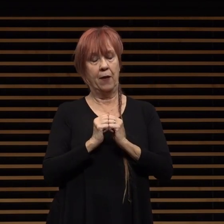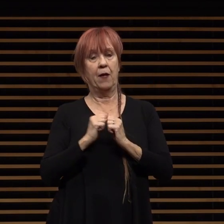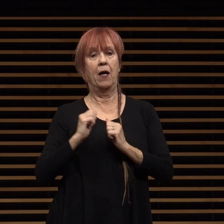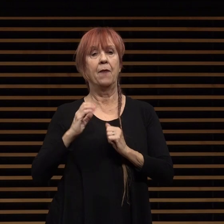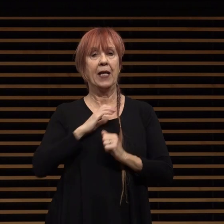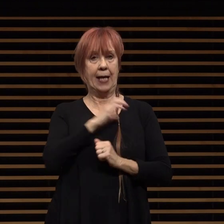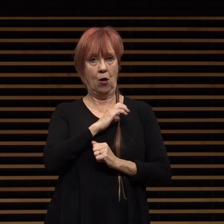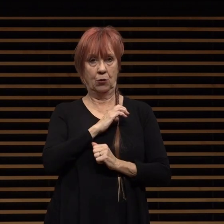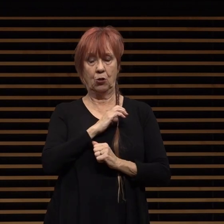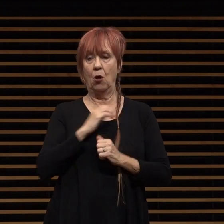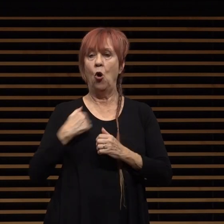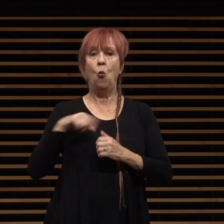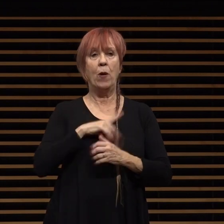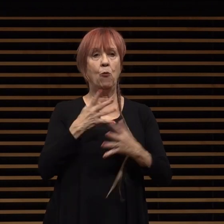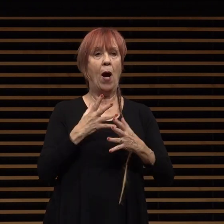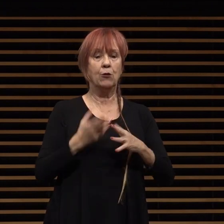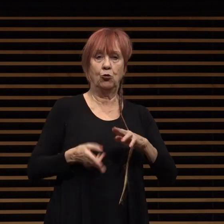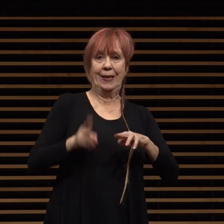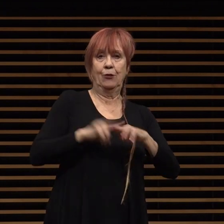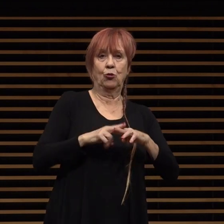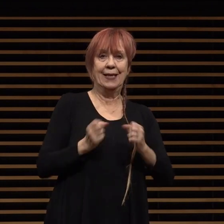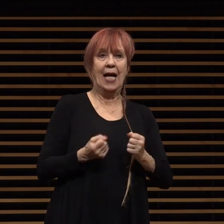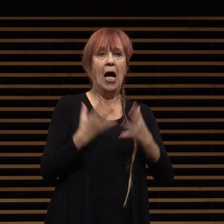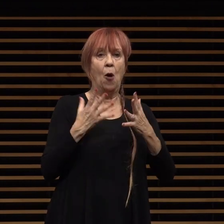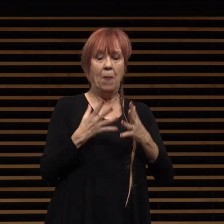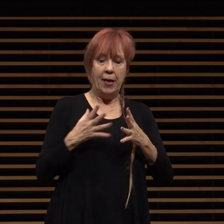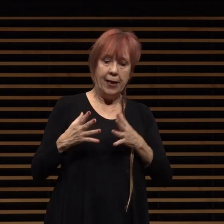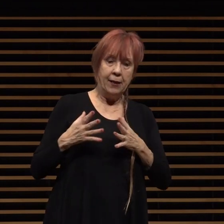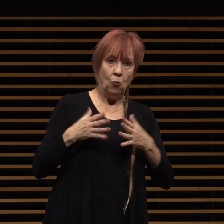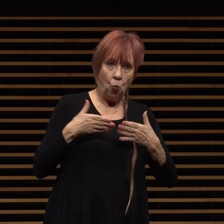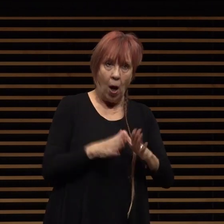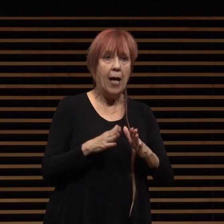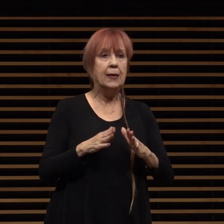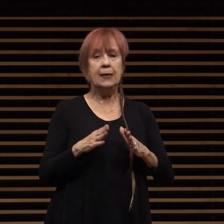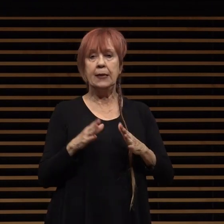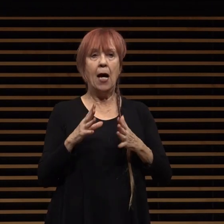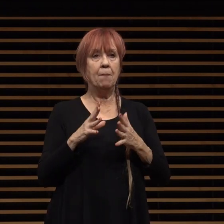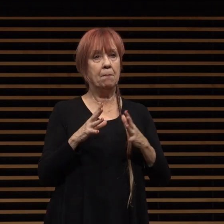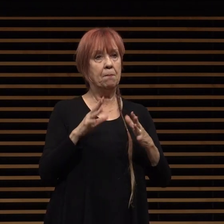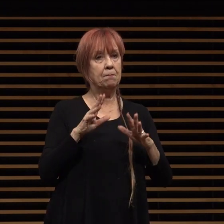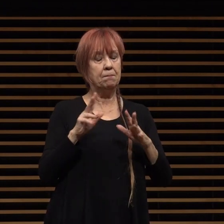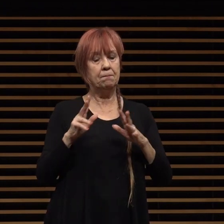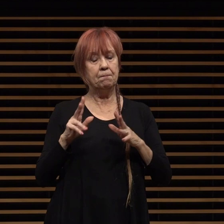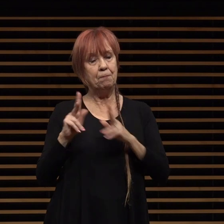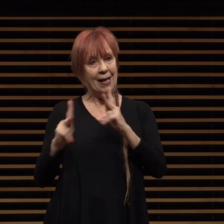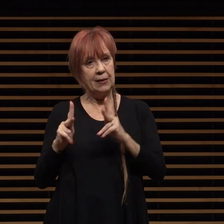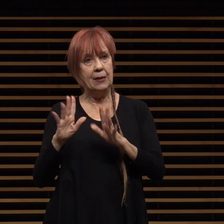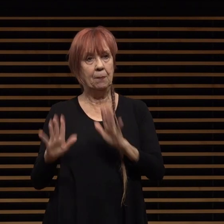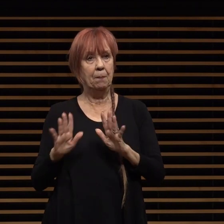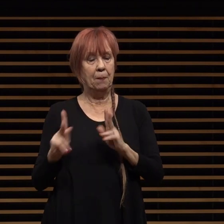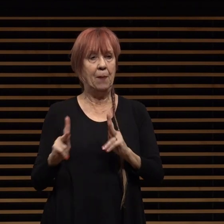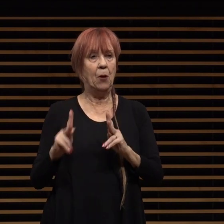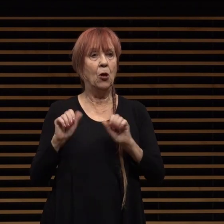pathways to success for pasadena residents particularly those deciding